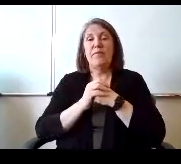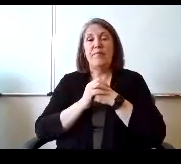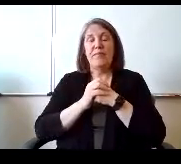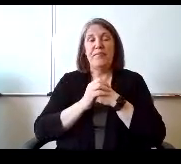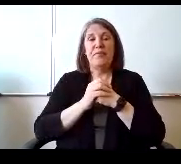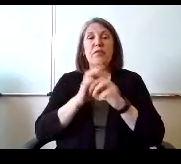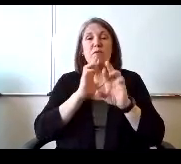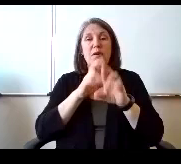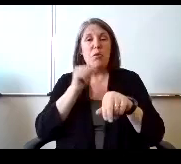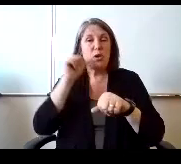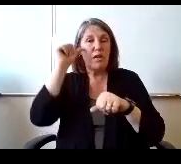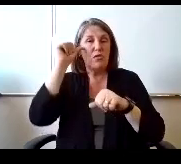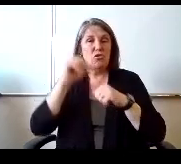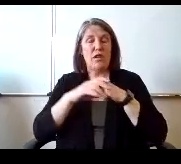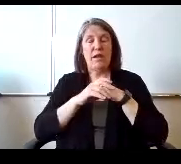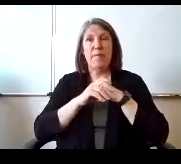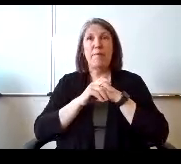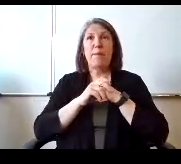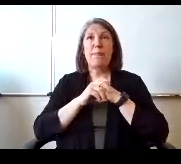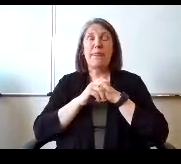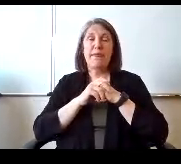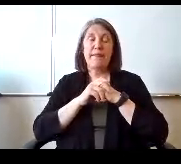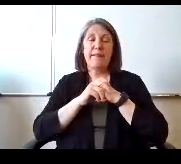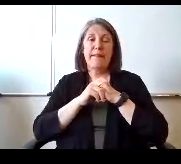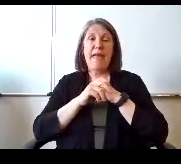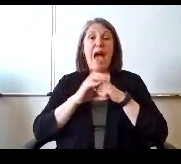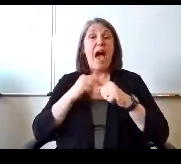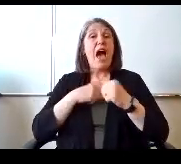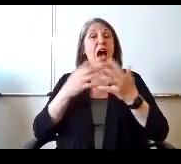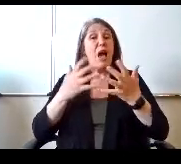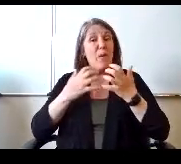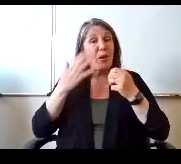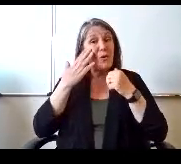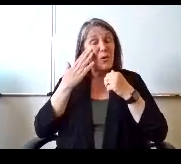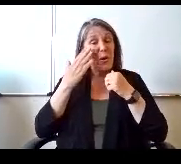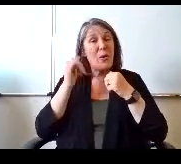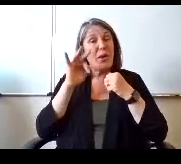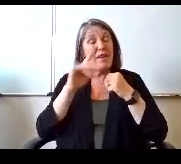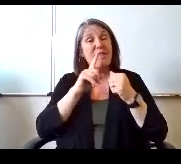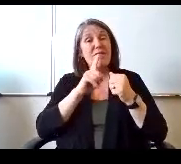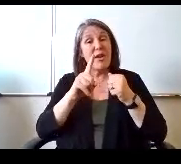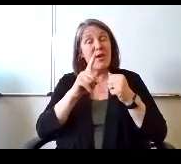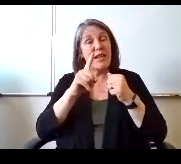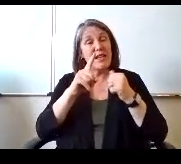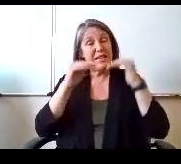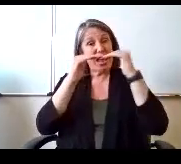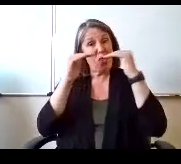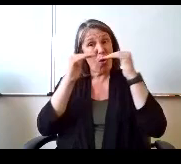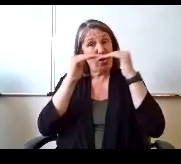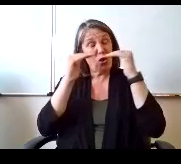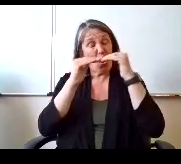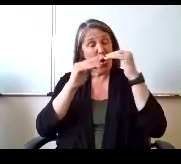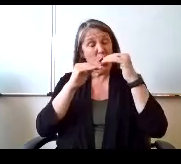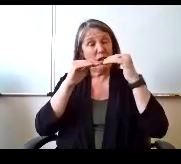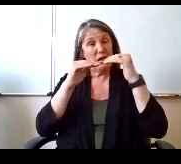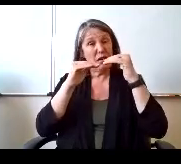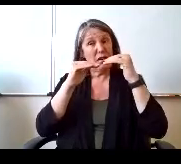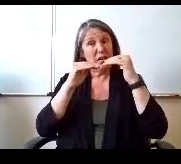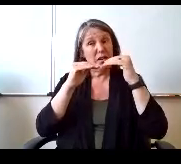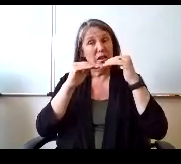week reported yesterday. I would like to know if there's a threshold other than sub availability.